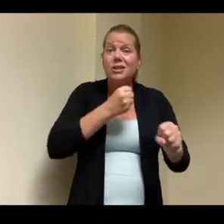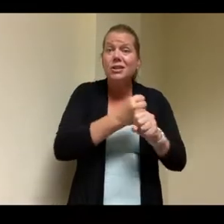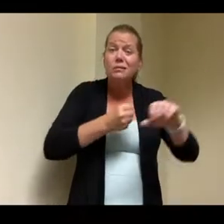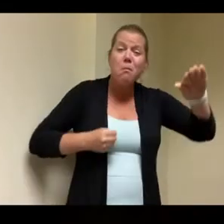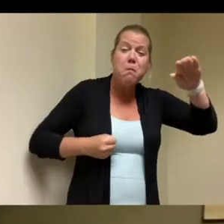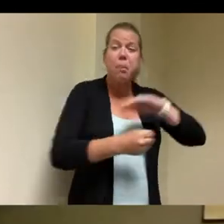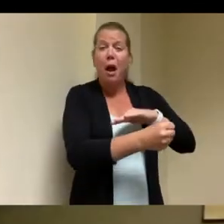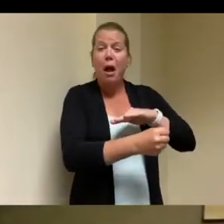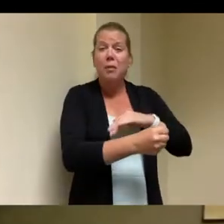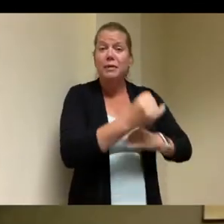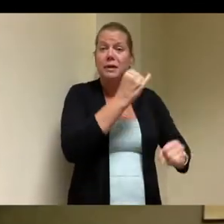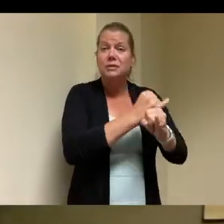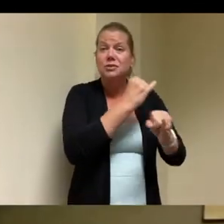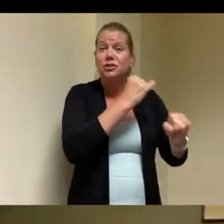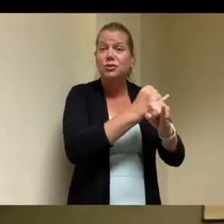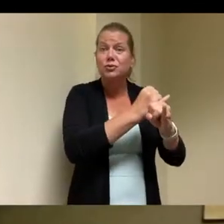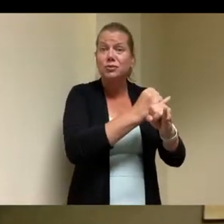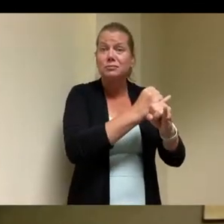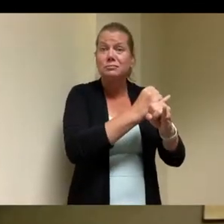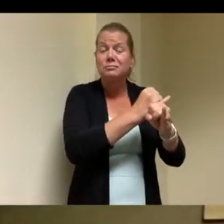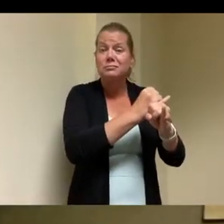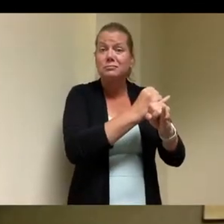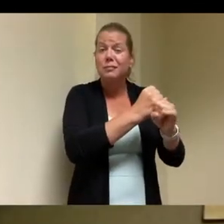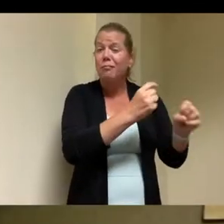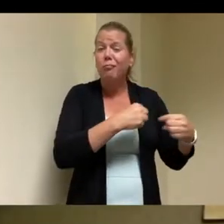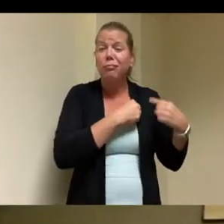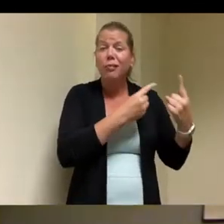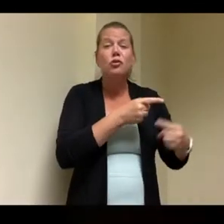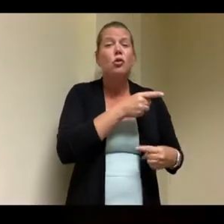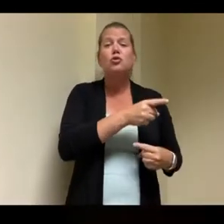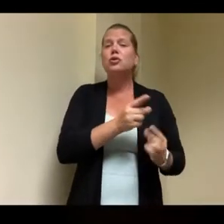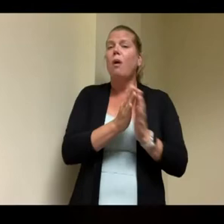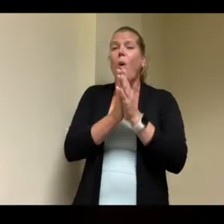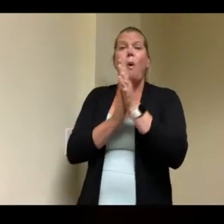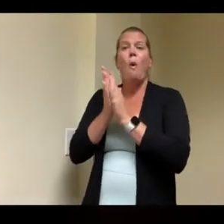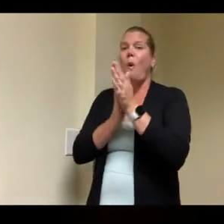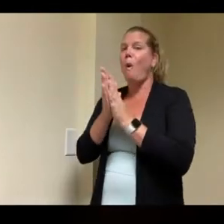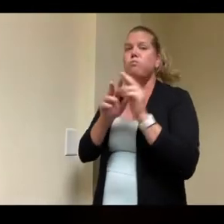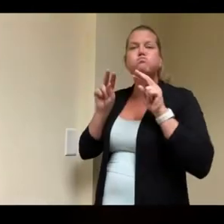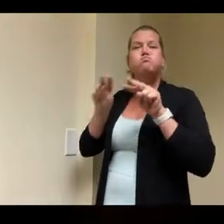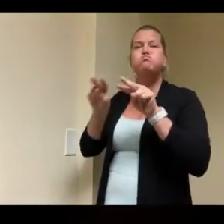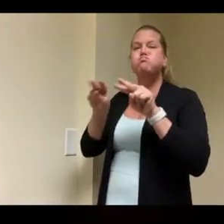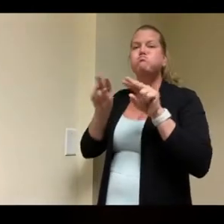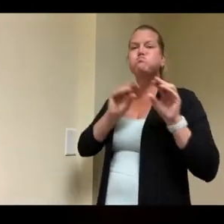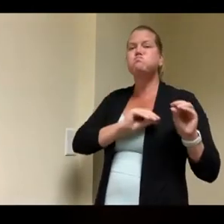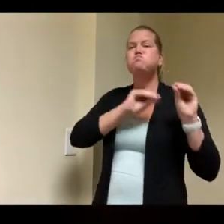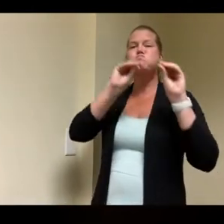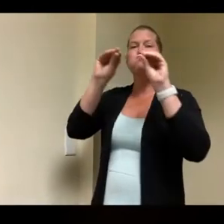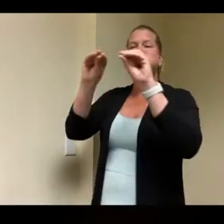wow and she is so looking forward to coming home or going home because